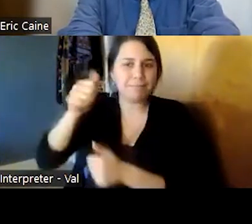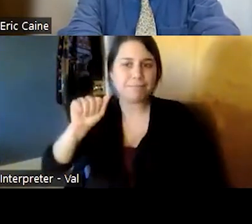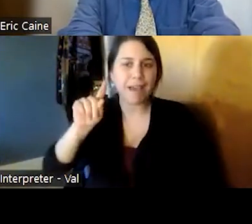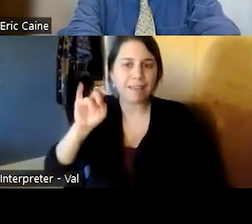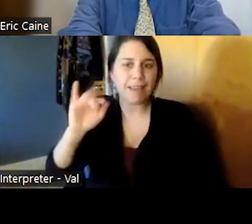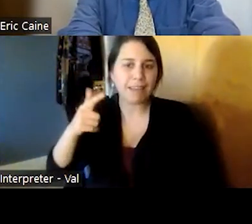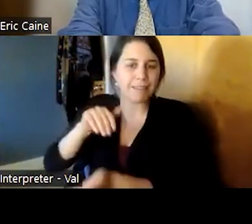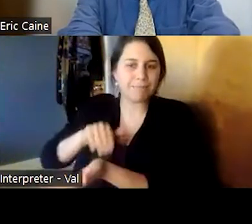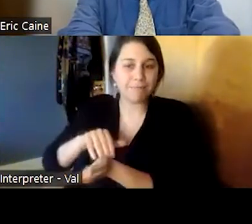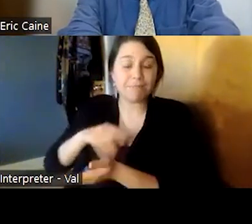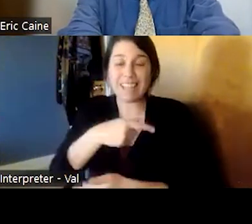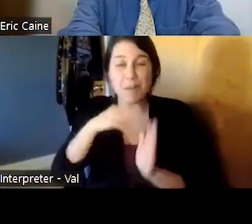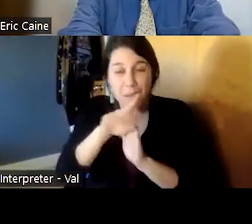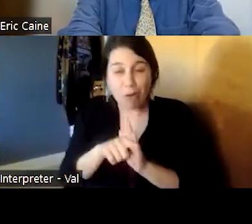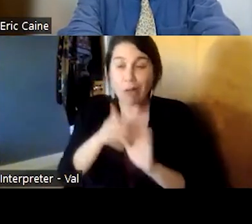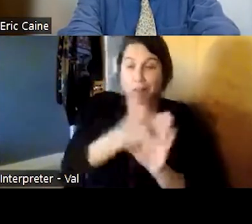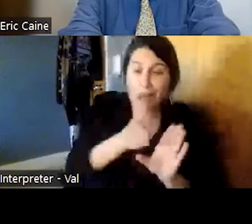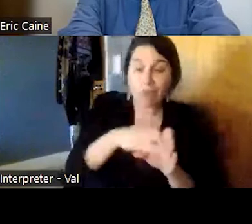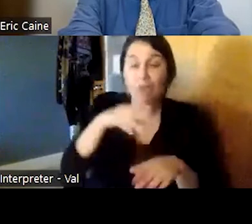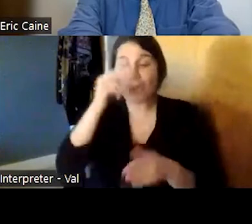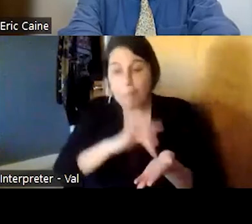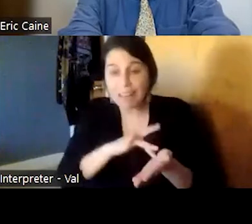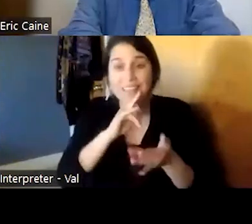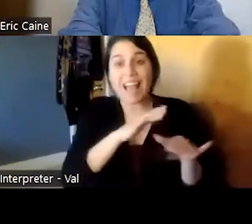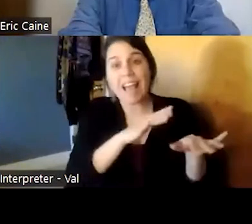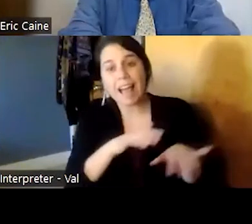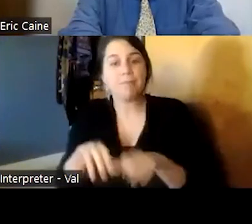he took on a full role under the direction of someone named somo weiss at the brigade